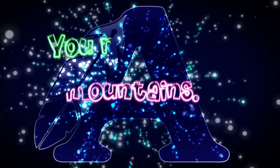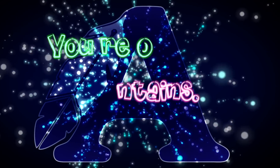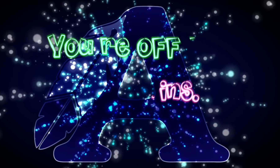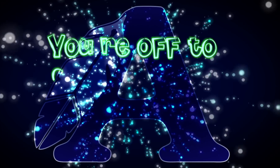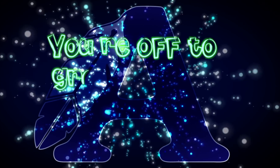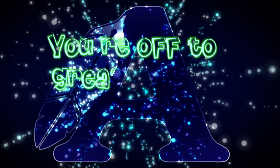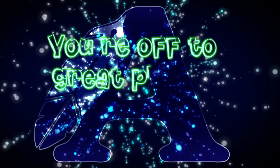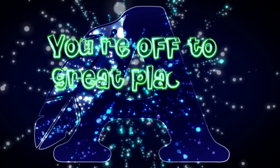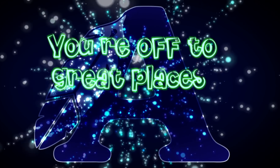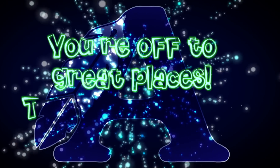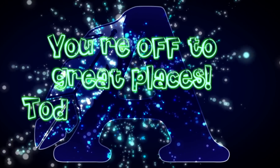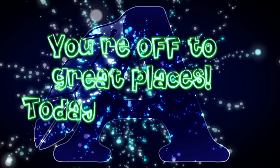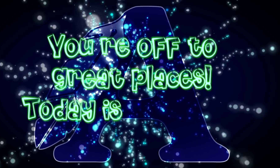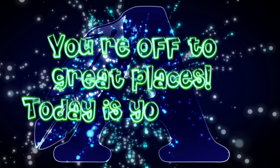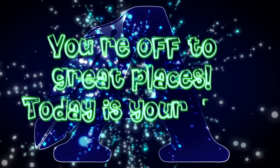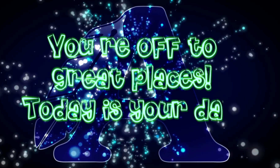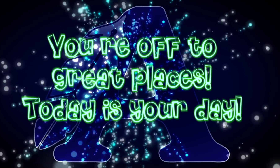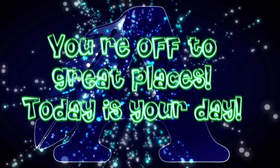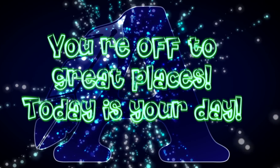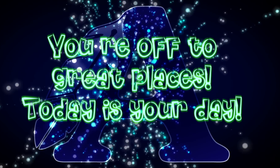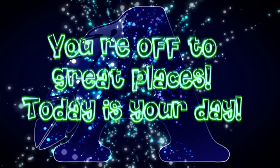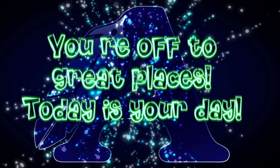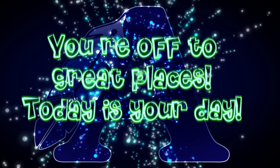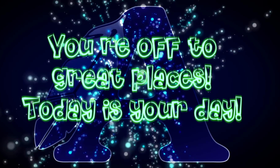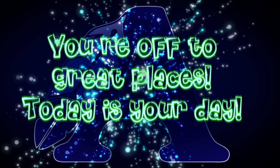YOU'RE OFF TO GREAT PLACES TODAY IS YOUR DAY,